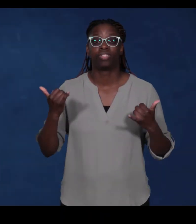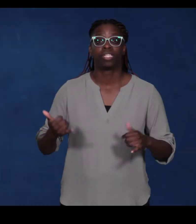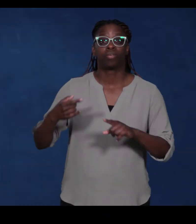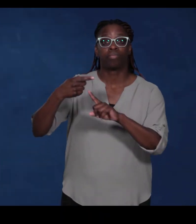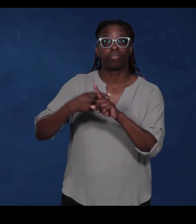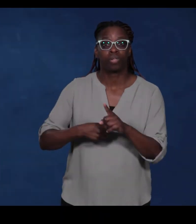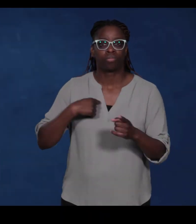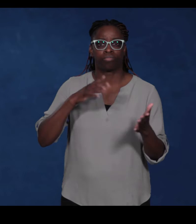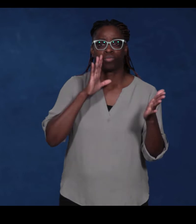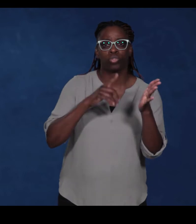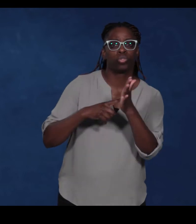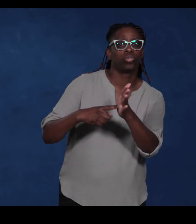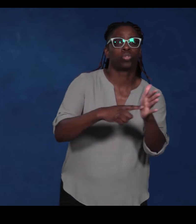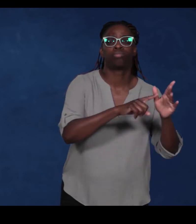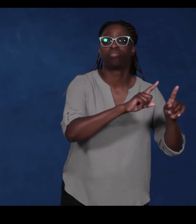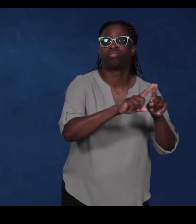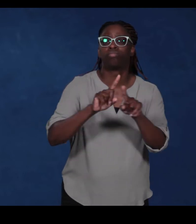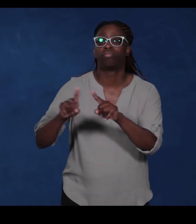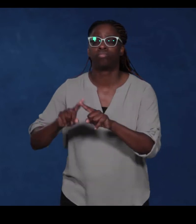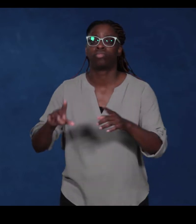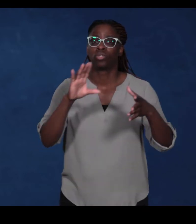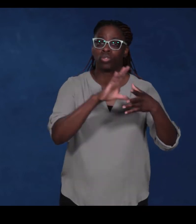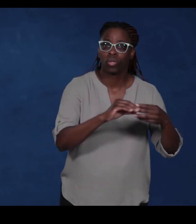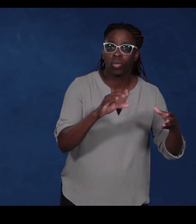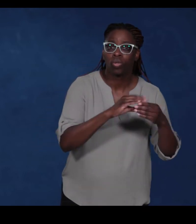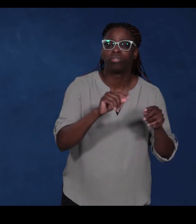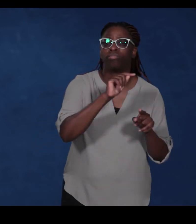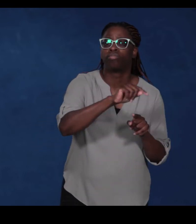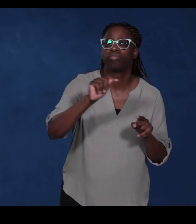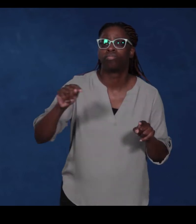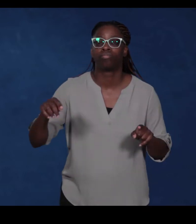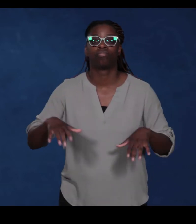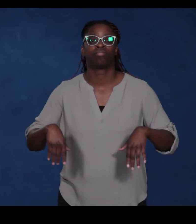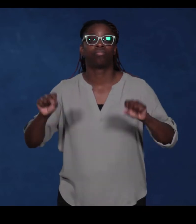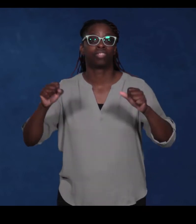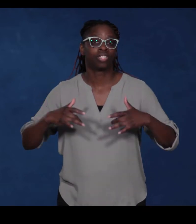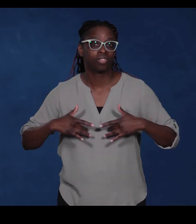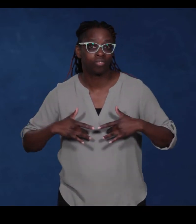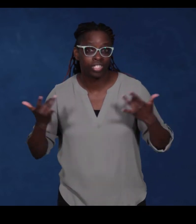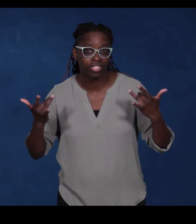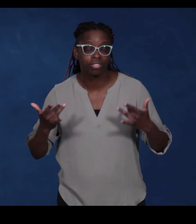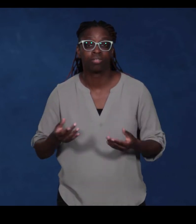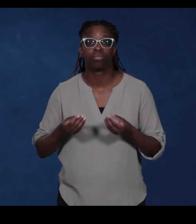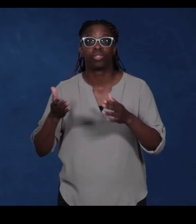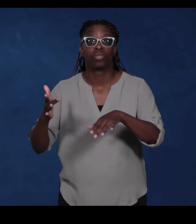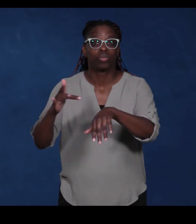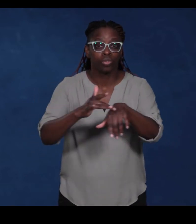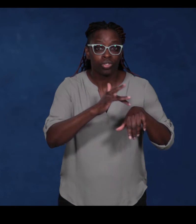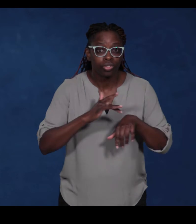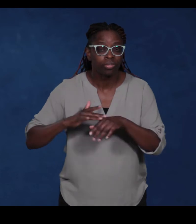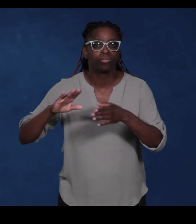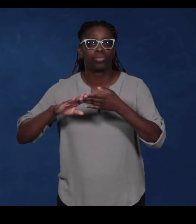During this month, we will showcase stories, host events, and provide resources for community members.